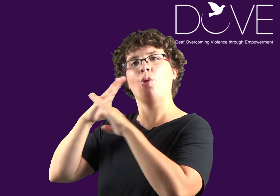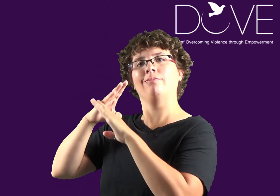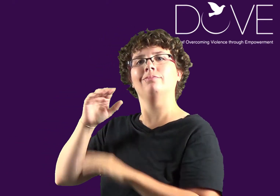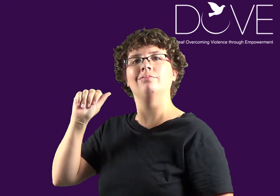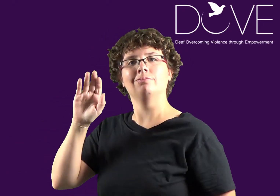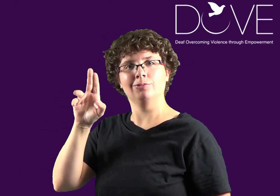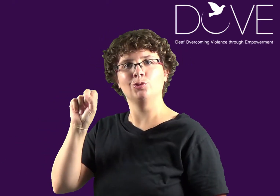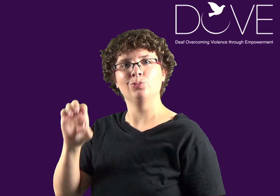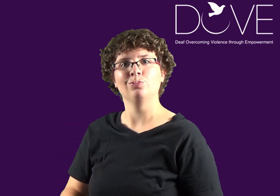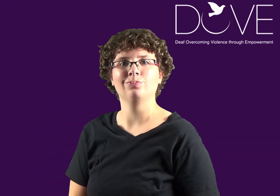and how to prevent abuse.